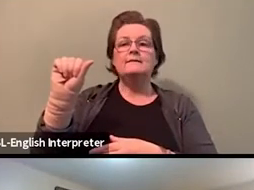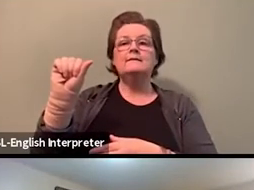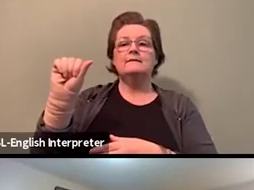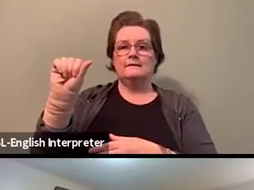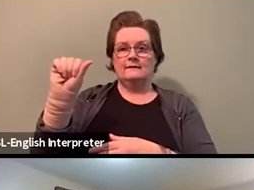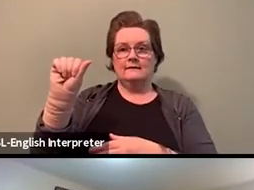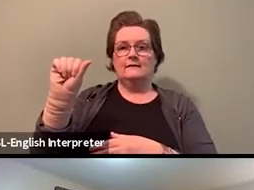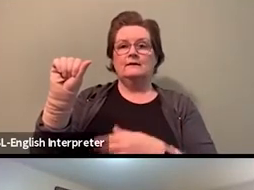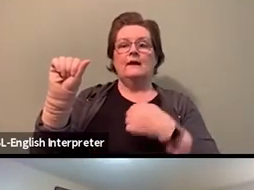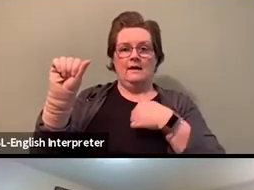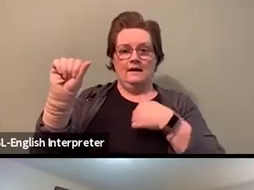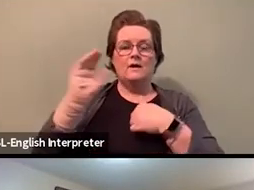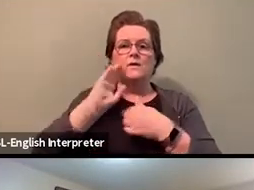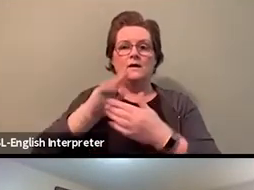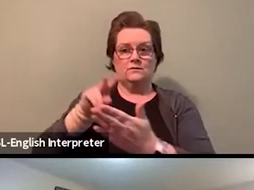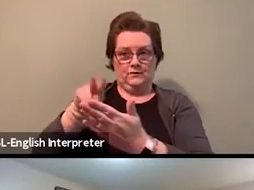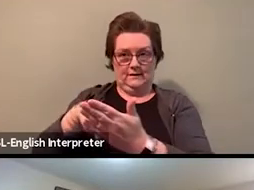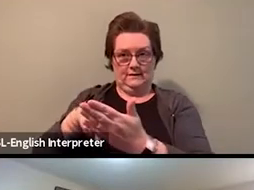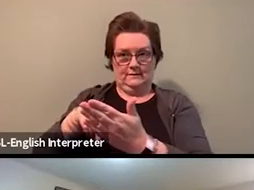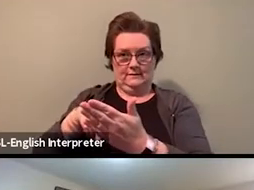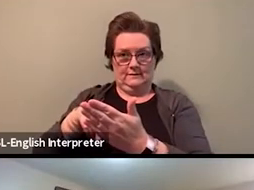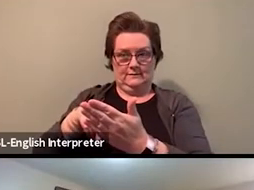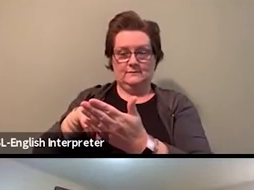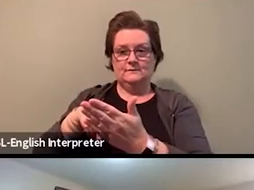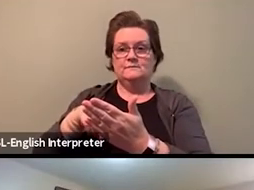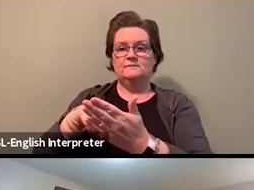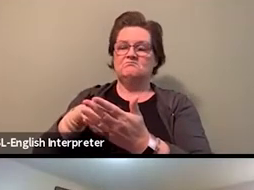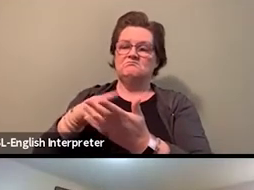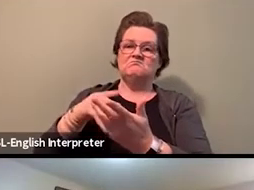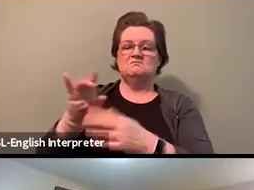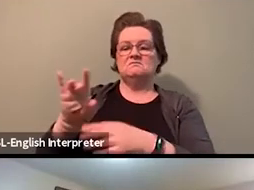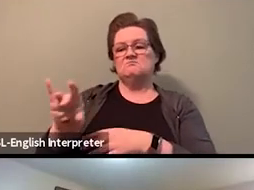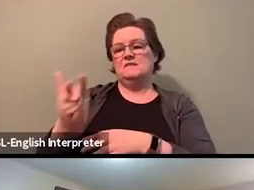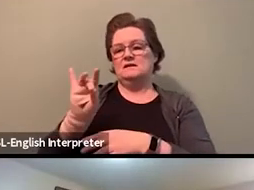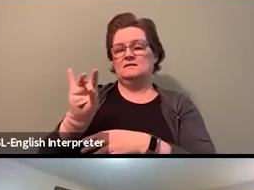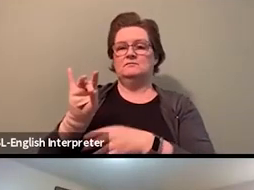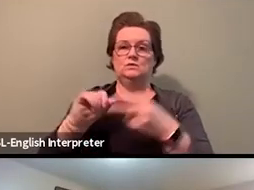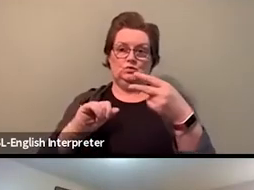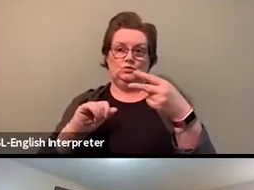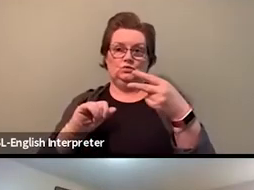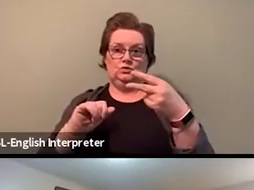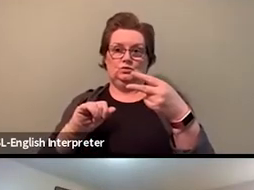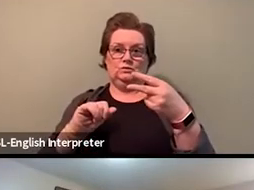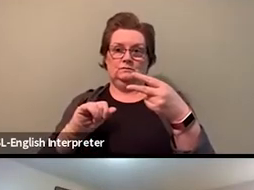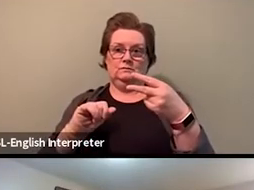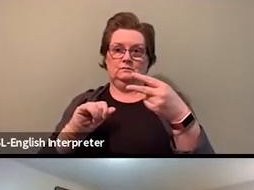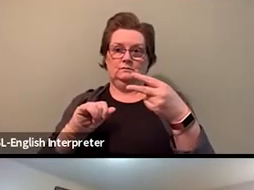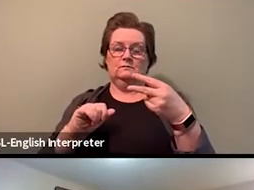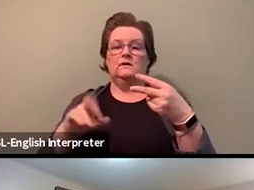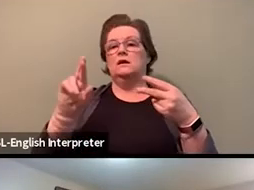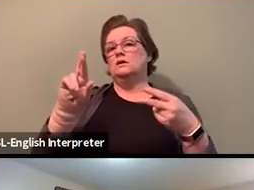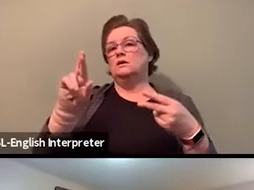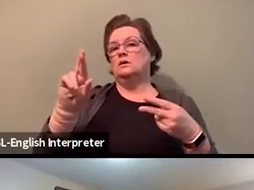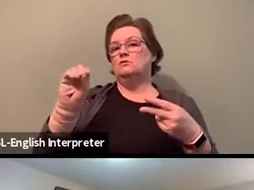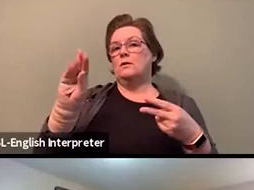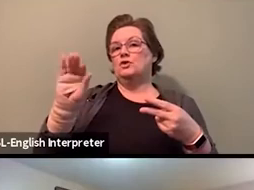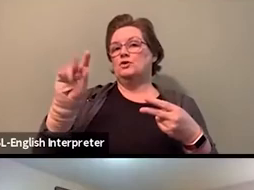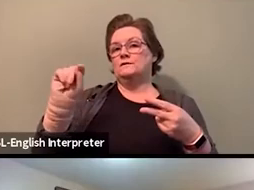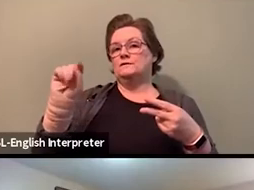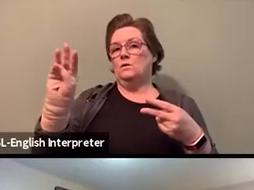I'll read two questions to start. Two questions came in from Robert. Robert Walker, thanks for your questions, Robert.